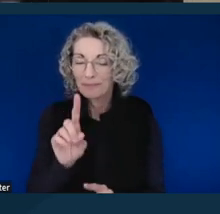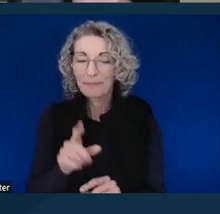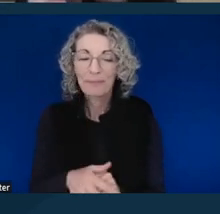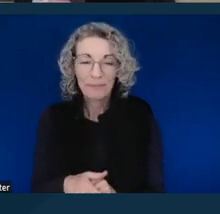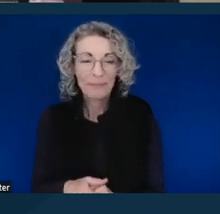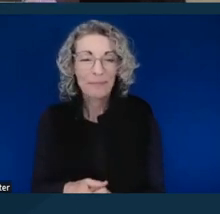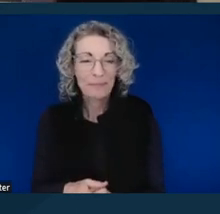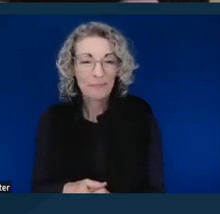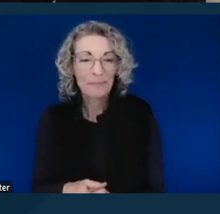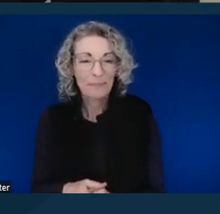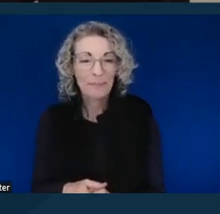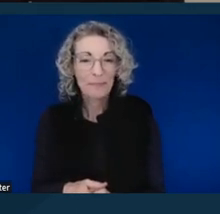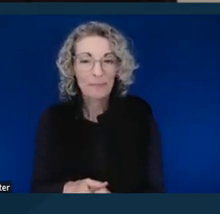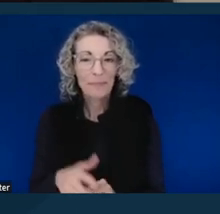because we're about to get into it.